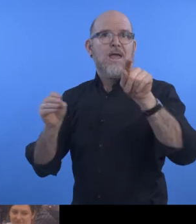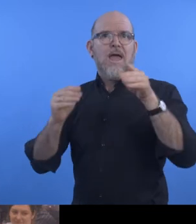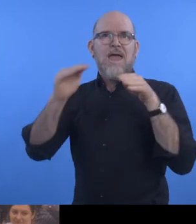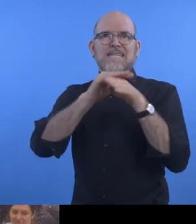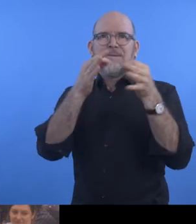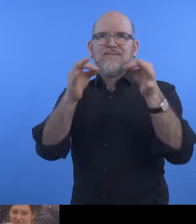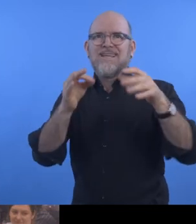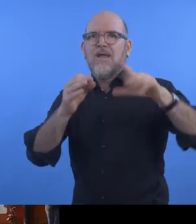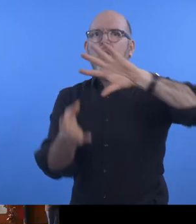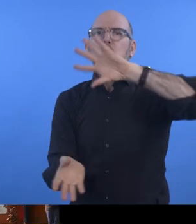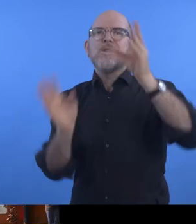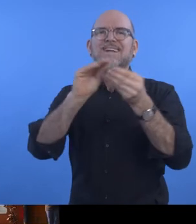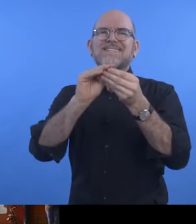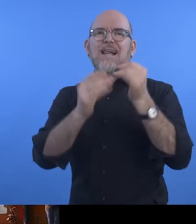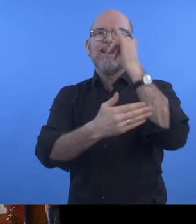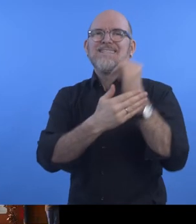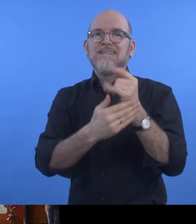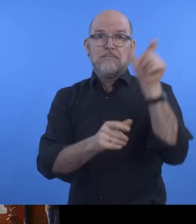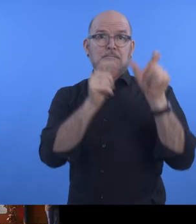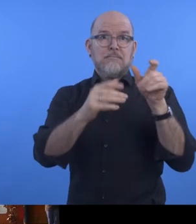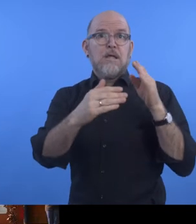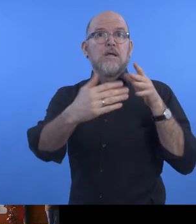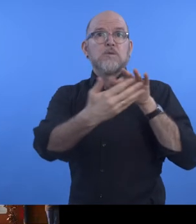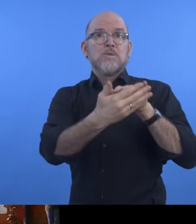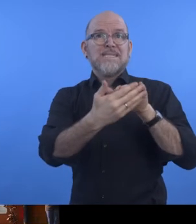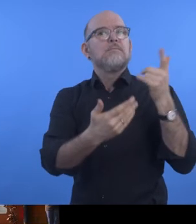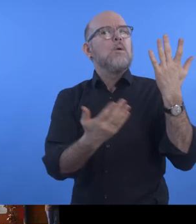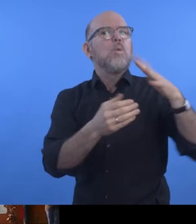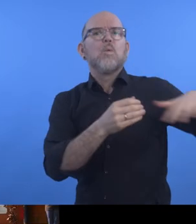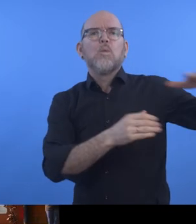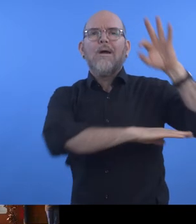on accessibility and Universal Design for students in the Faculty of